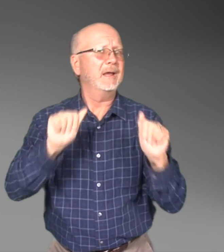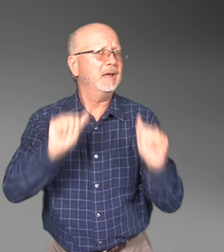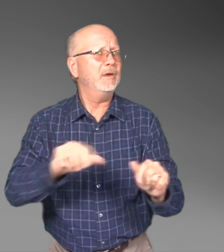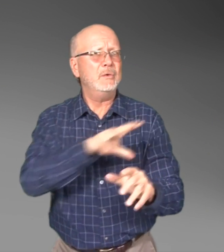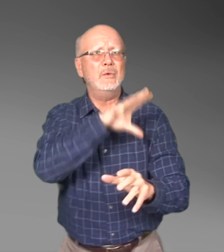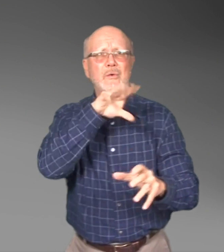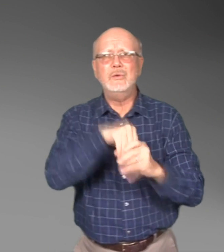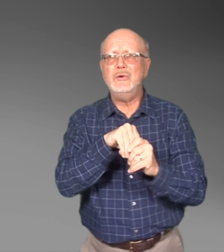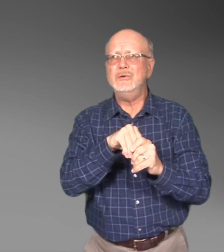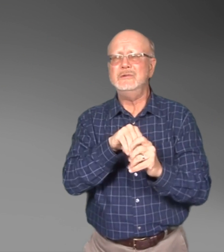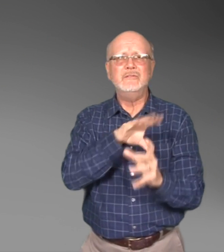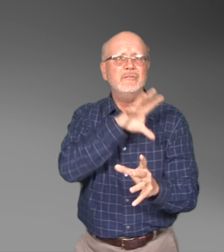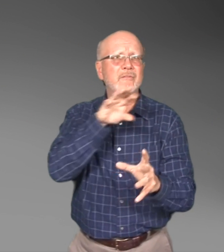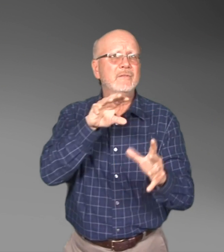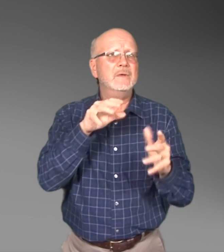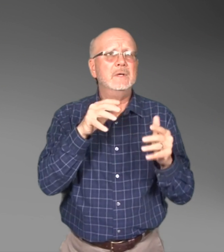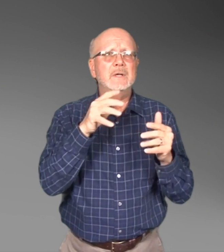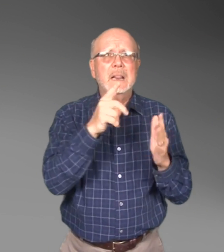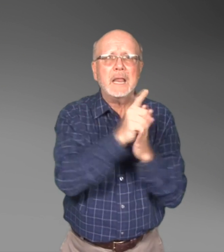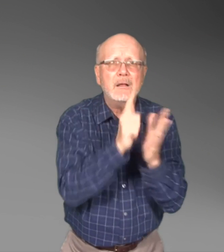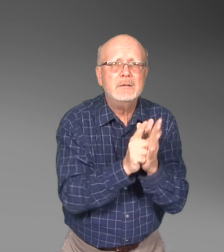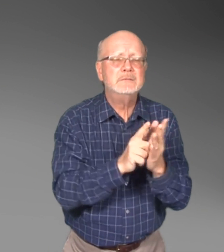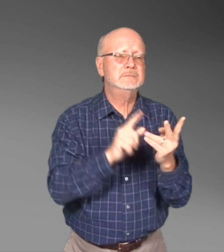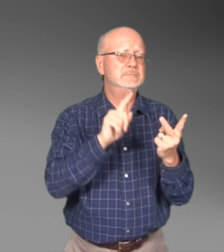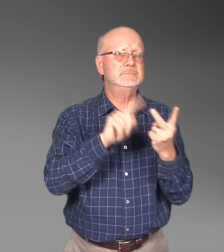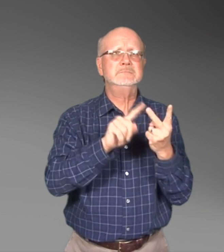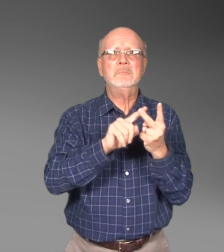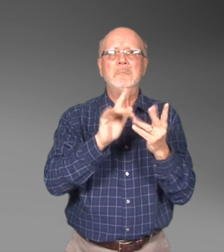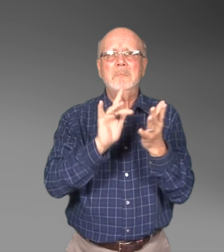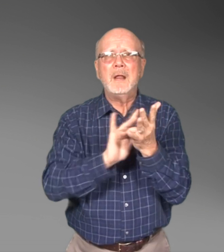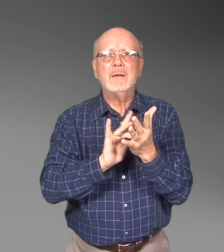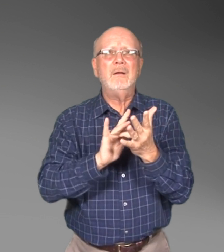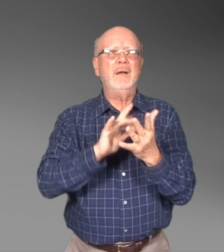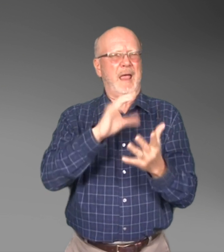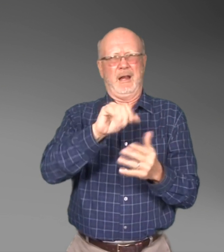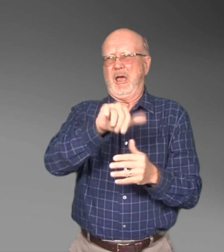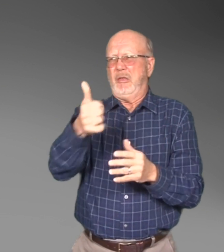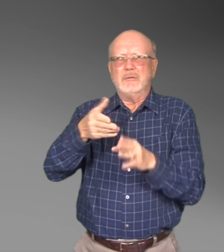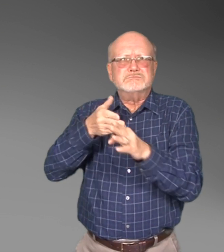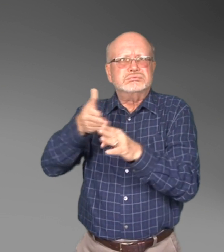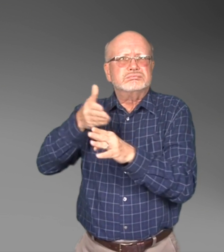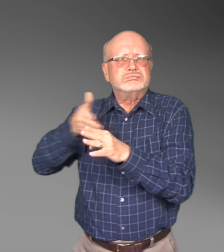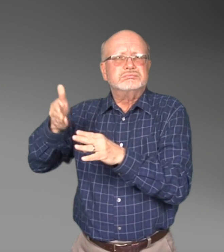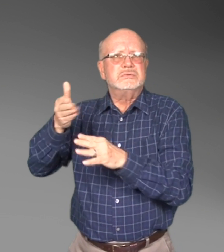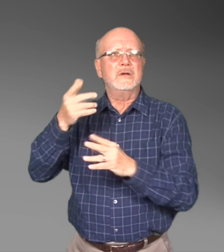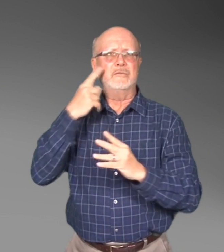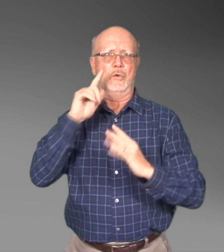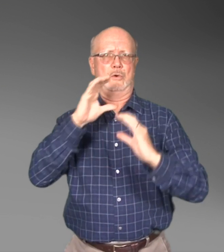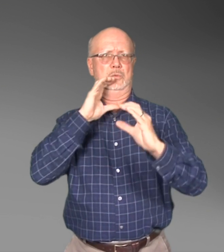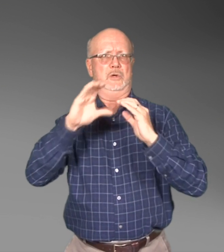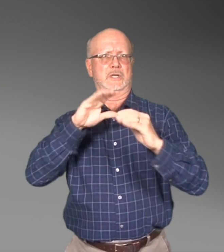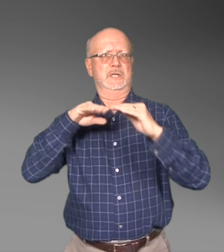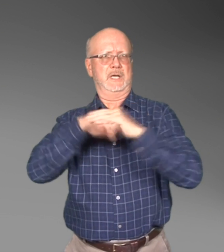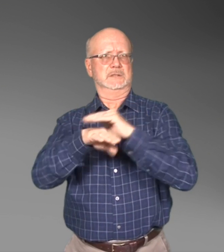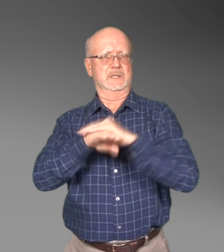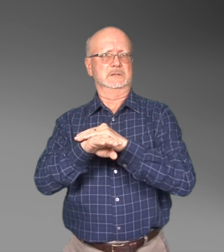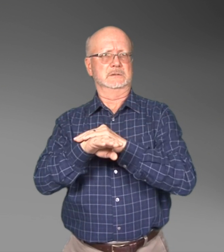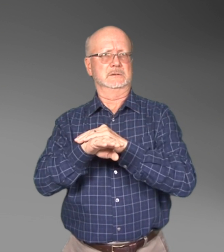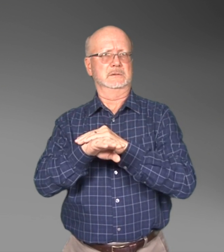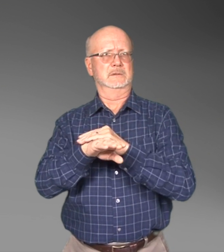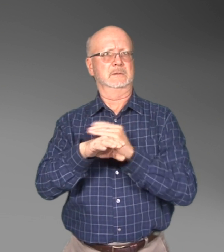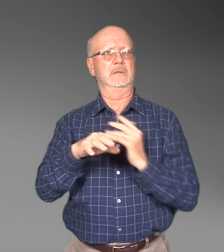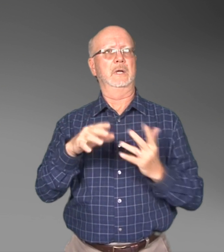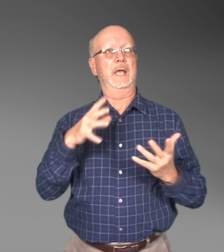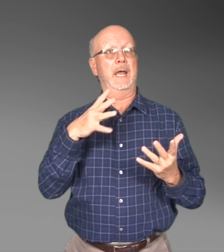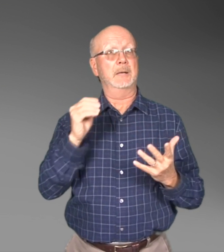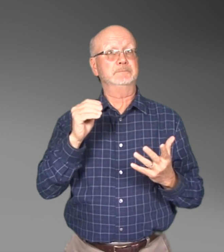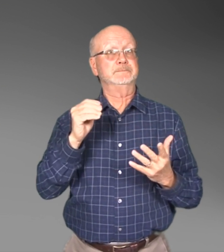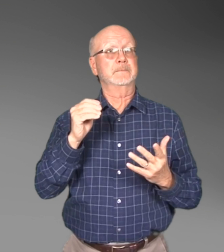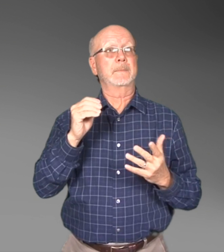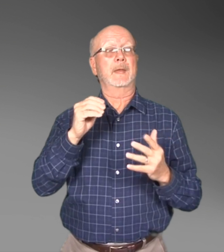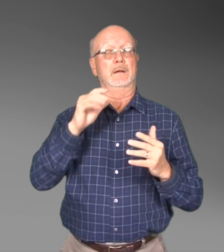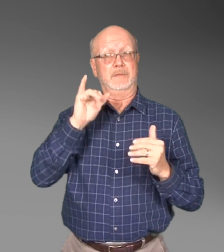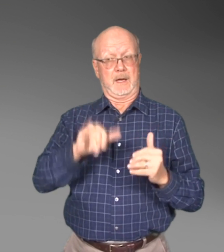advocacy, as well as other settings that require communication access.